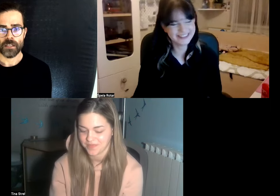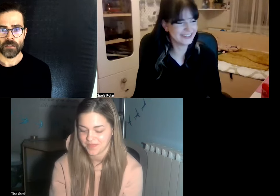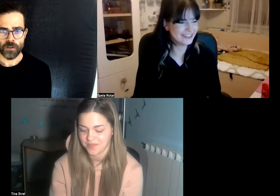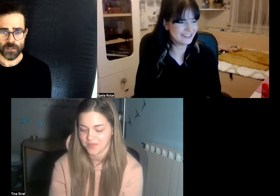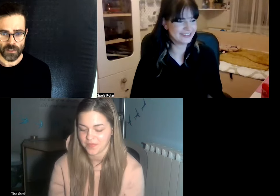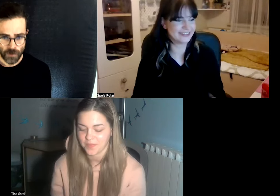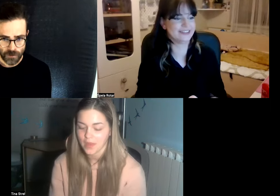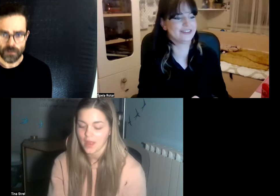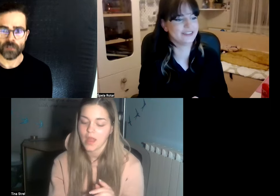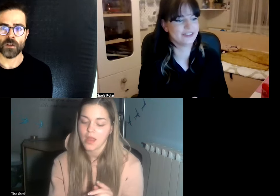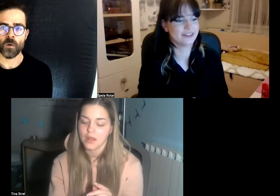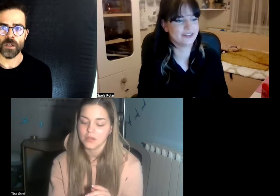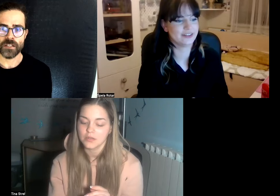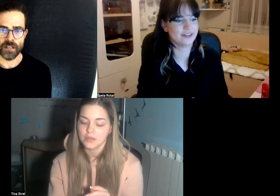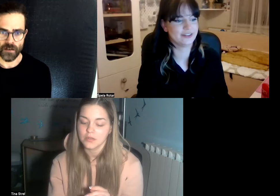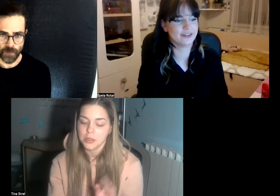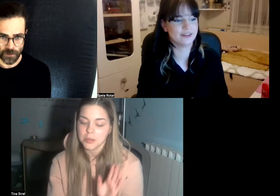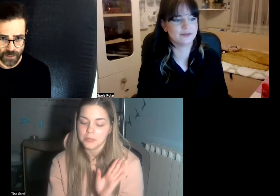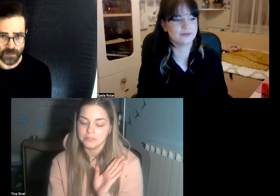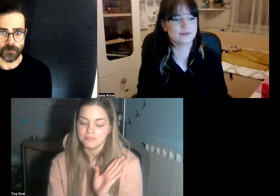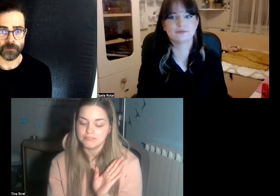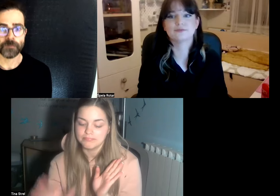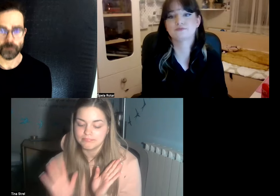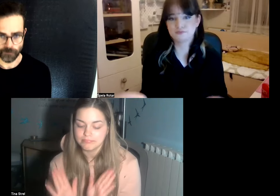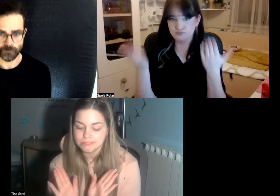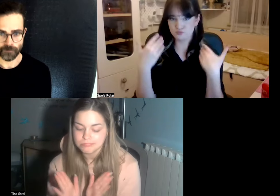even though it's a struggle even though we still have barriers